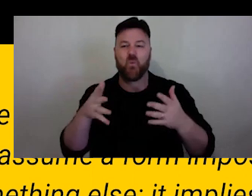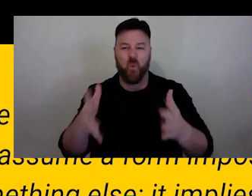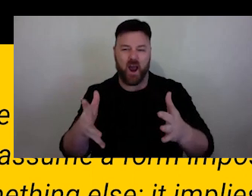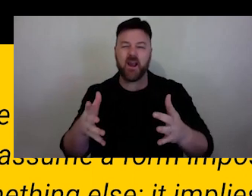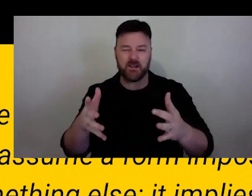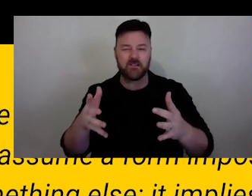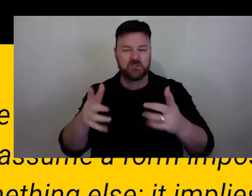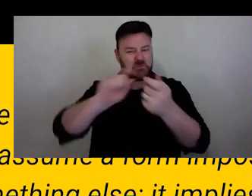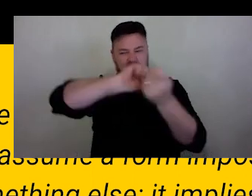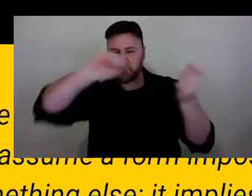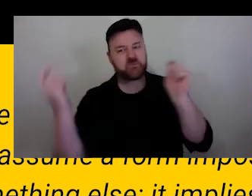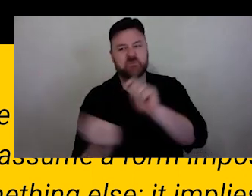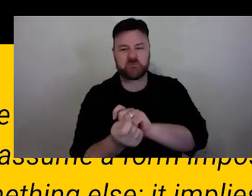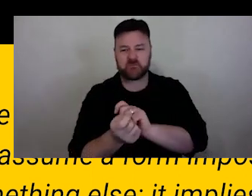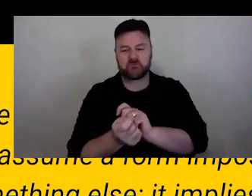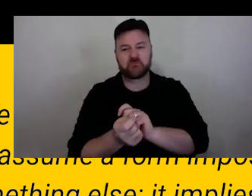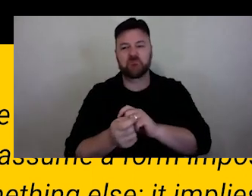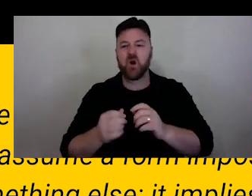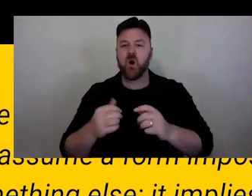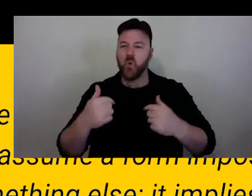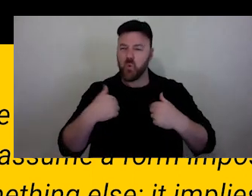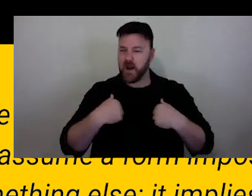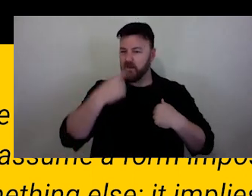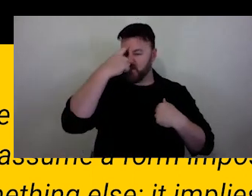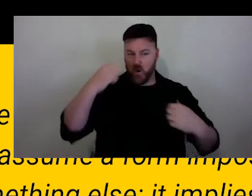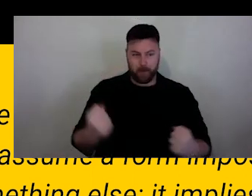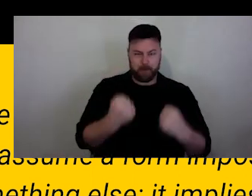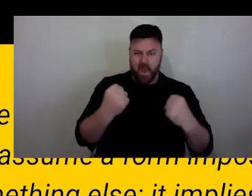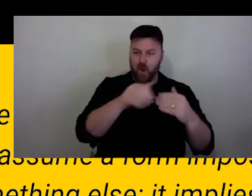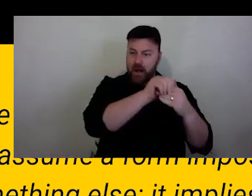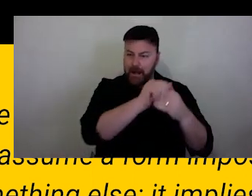at this aware that power and leadership comes in many visible and